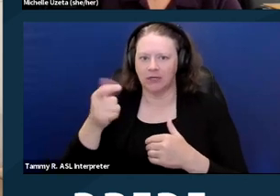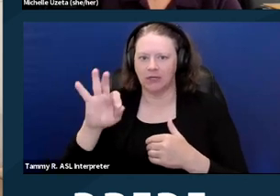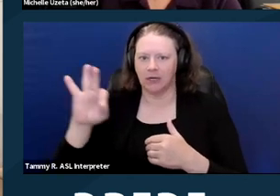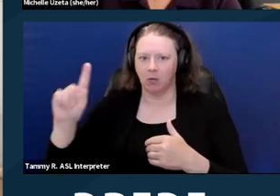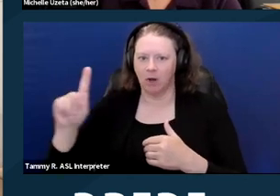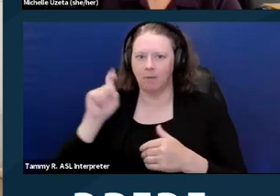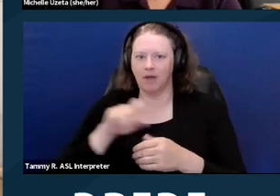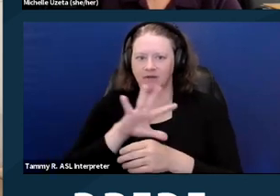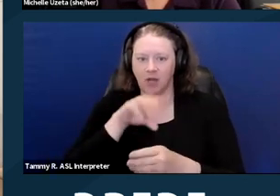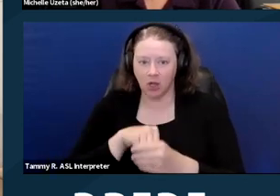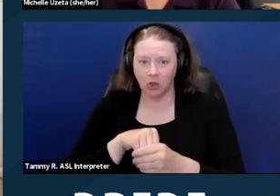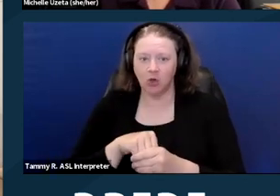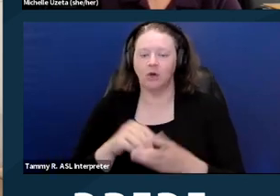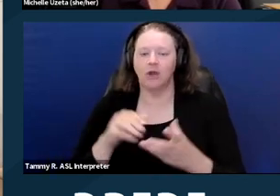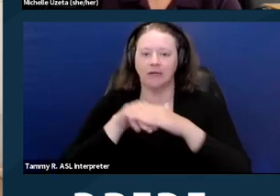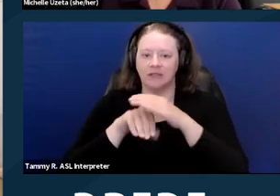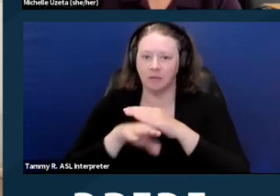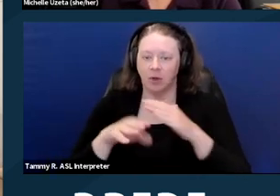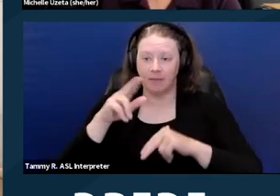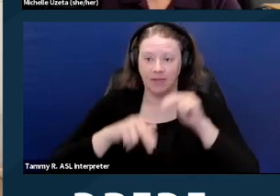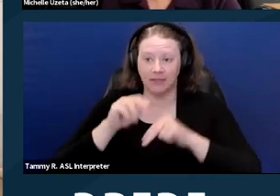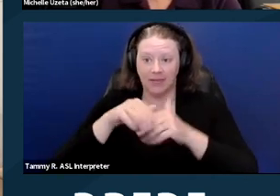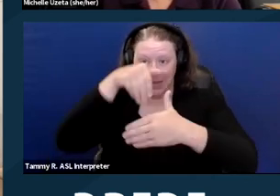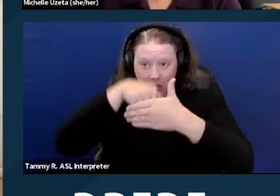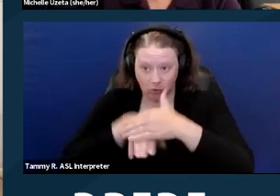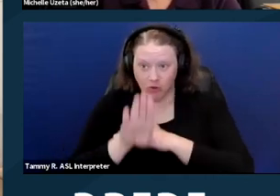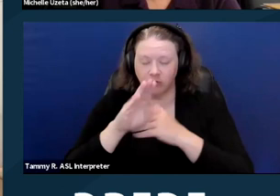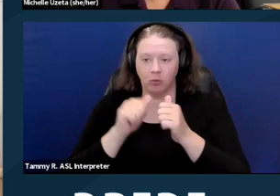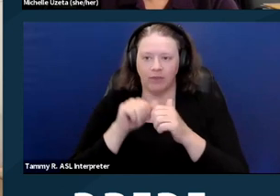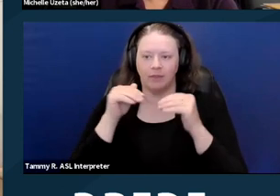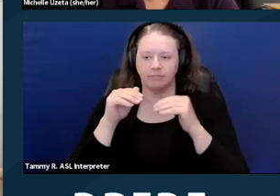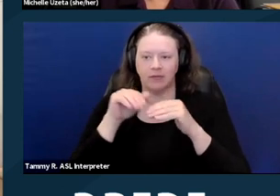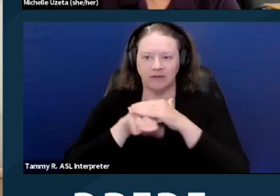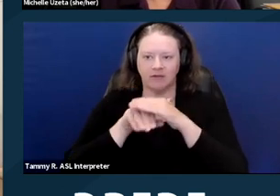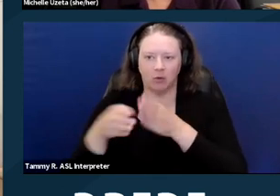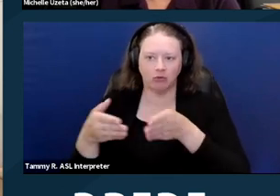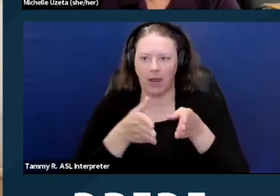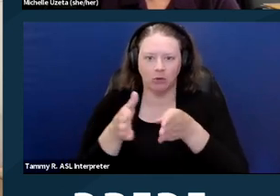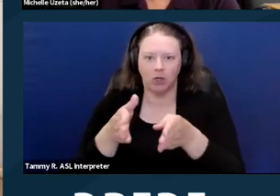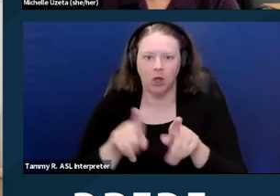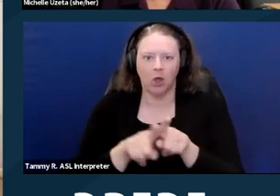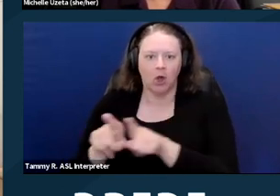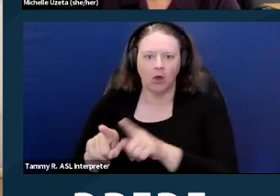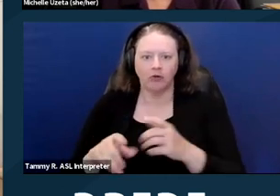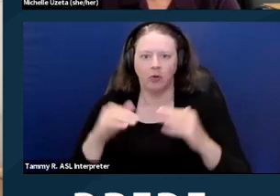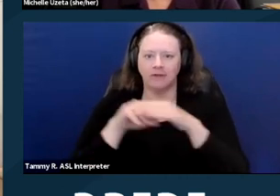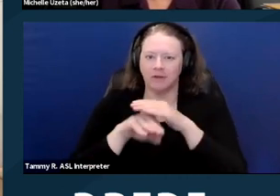accessible building entrance on an accessible route, accessible and usable public and common use areas,